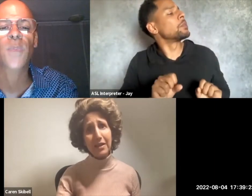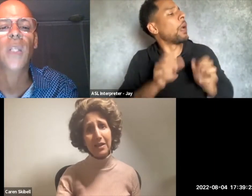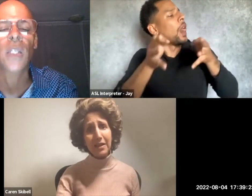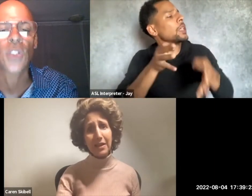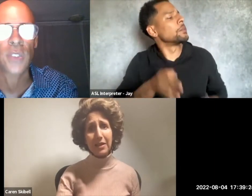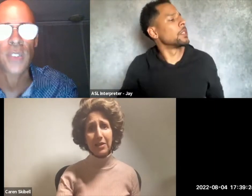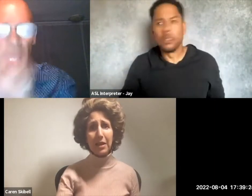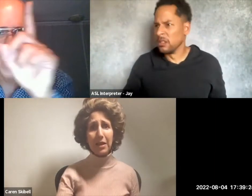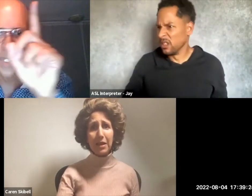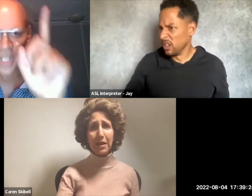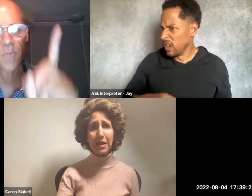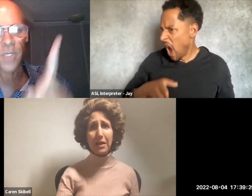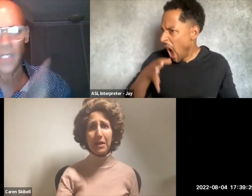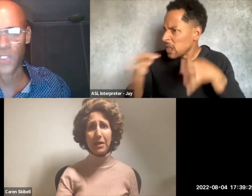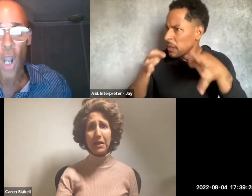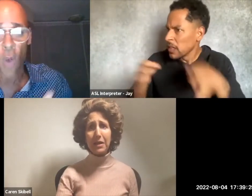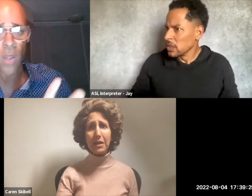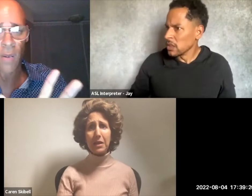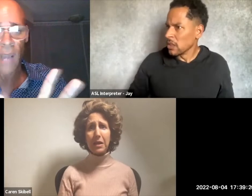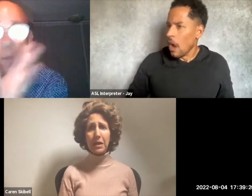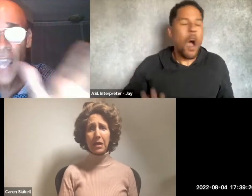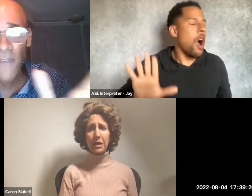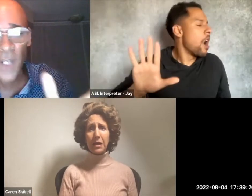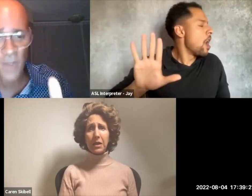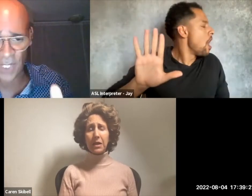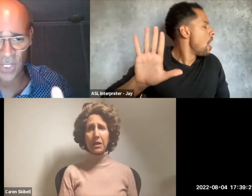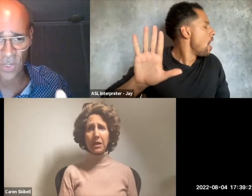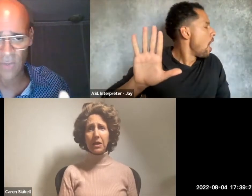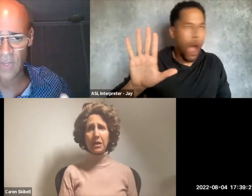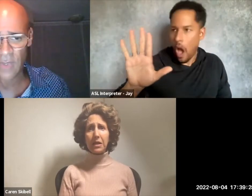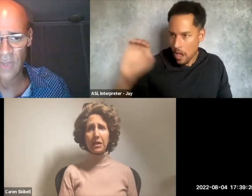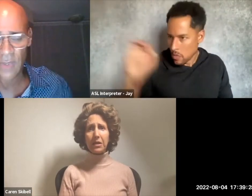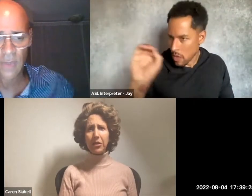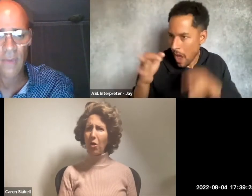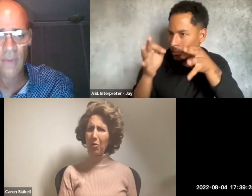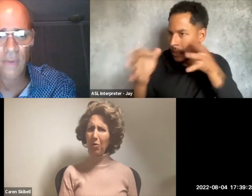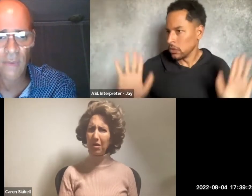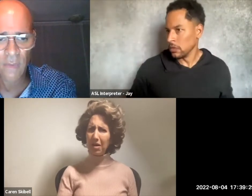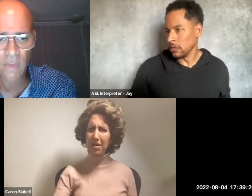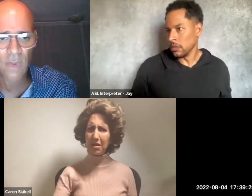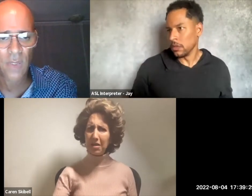Explanations and explanation. Oh, I don't have an explanation. No?